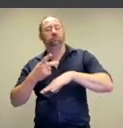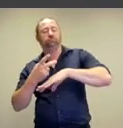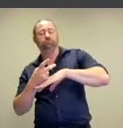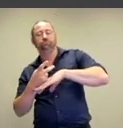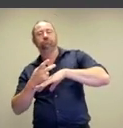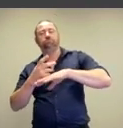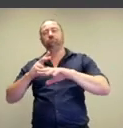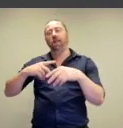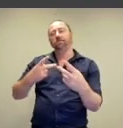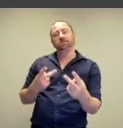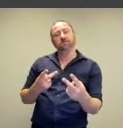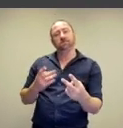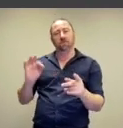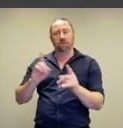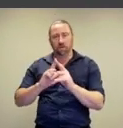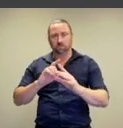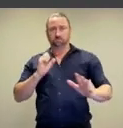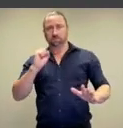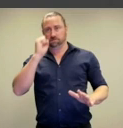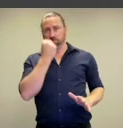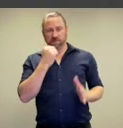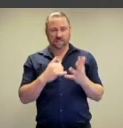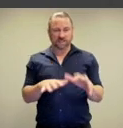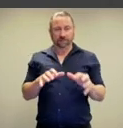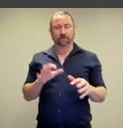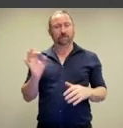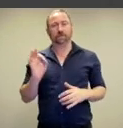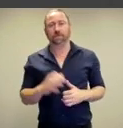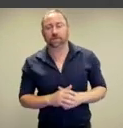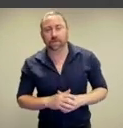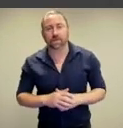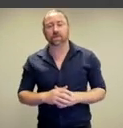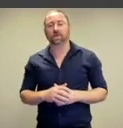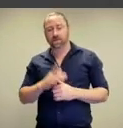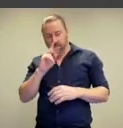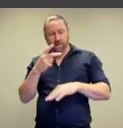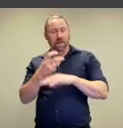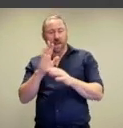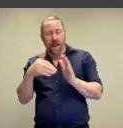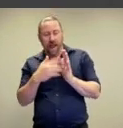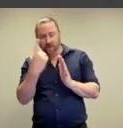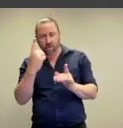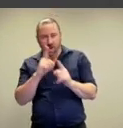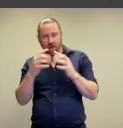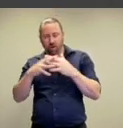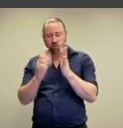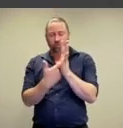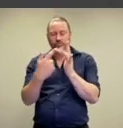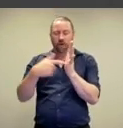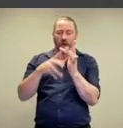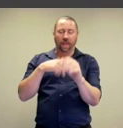they're kind of lying, relaxing. We might even say writhing about that